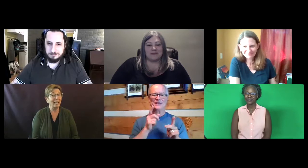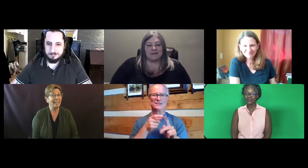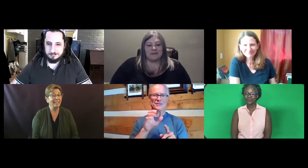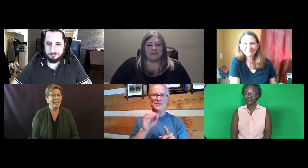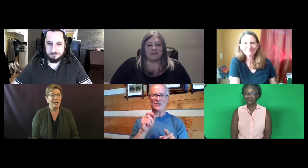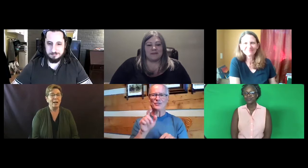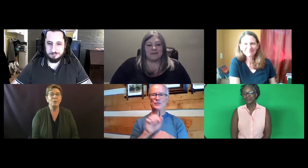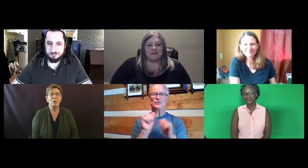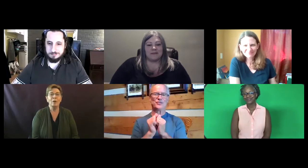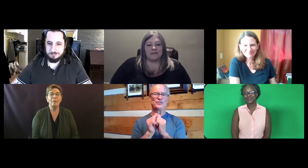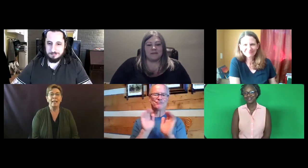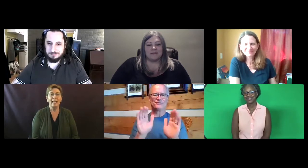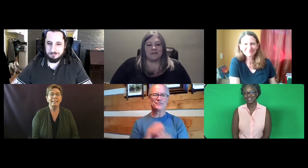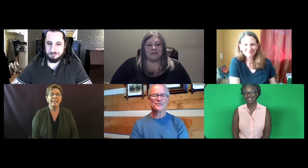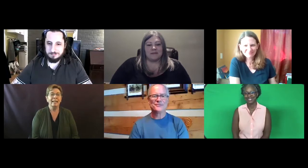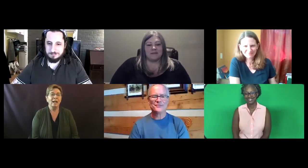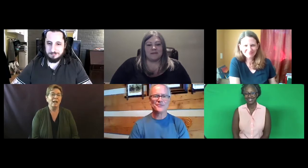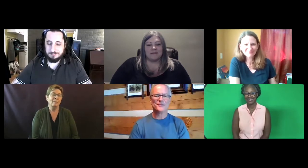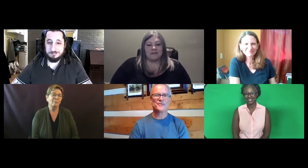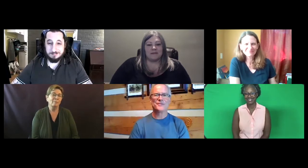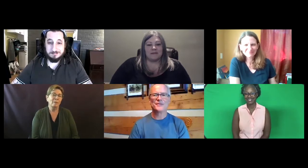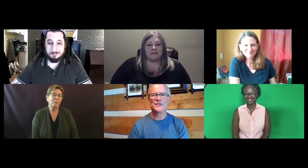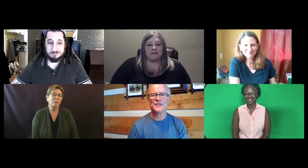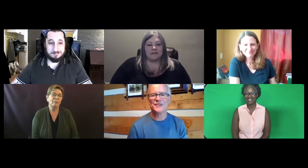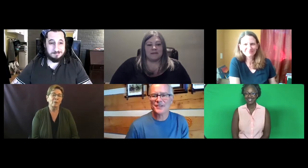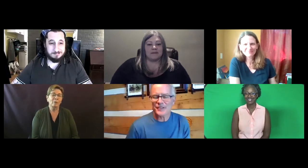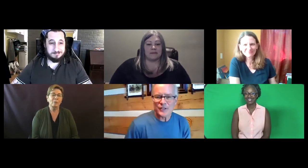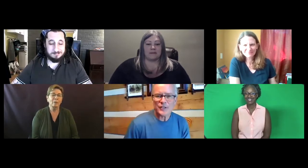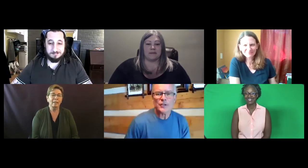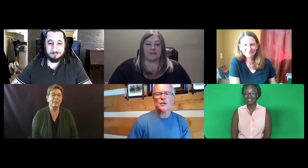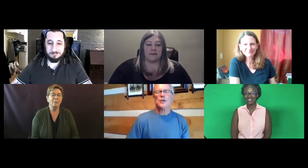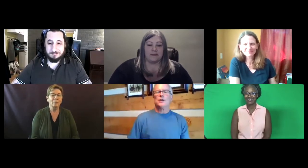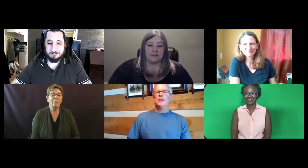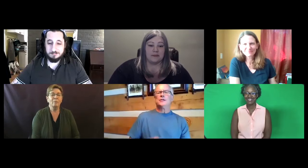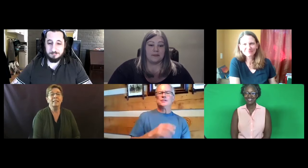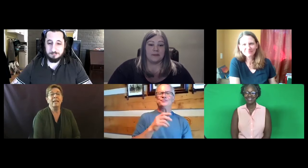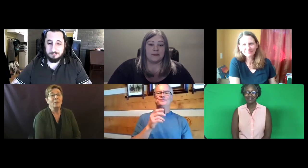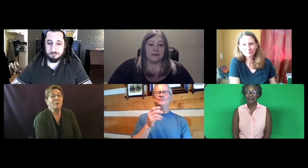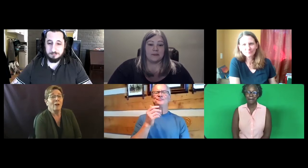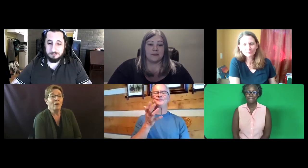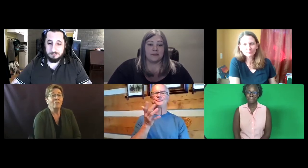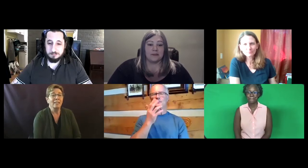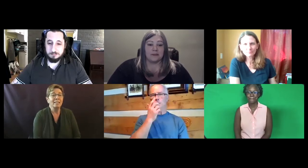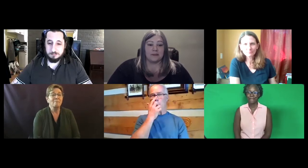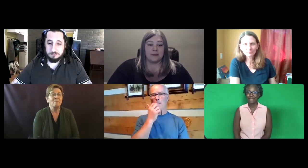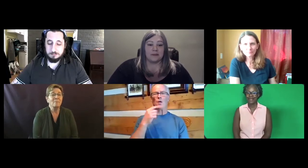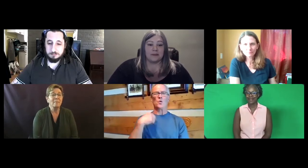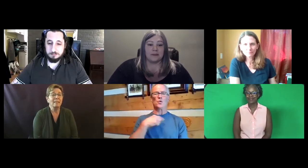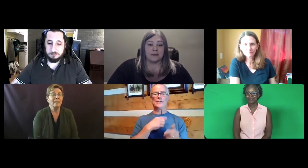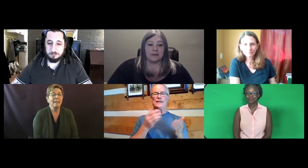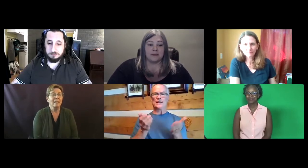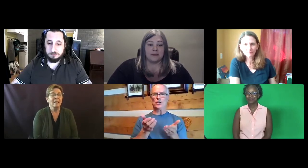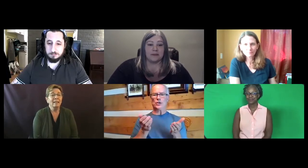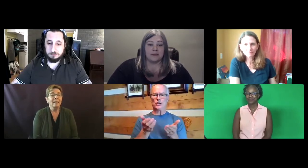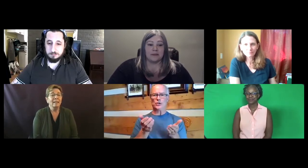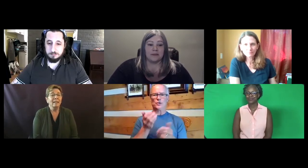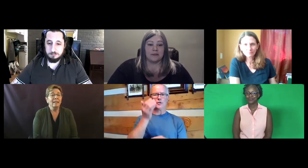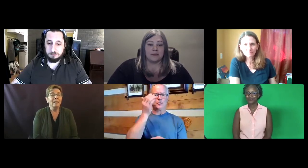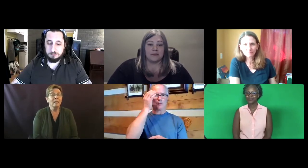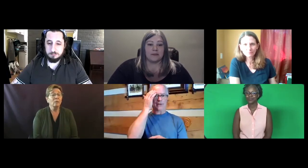I'm sure that people are looking forward to working together on all of this.